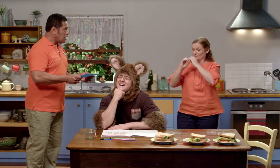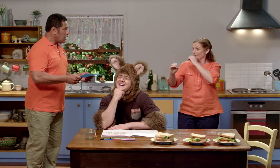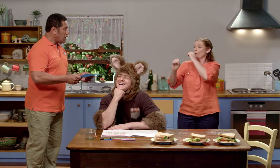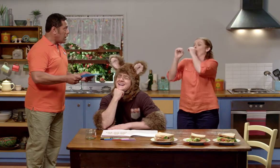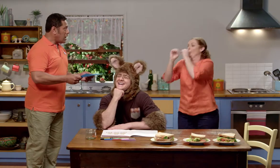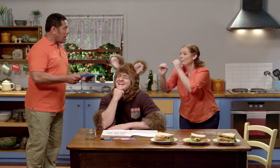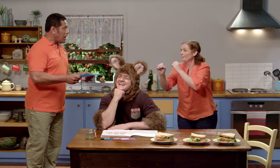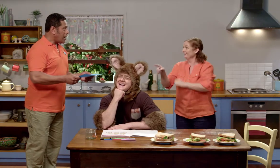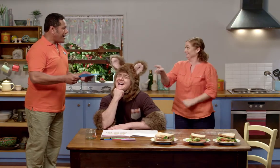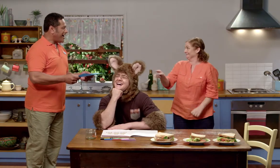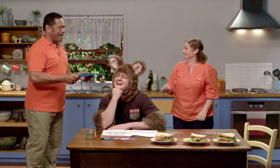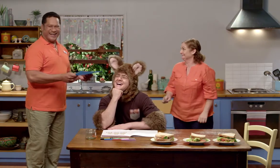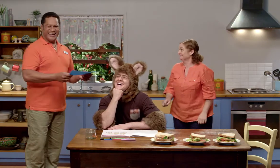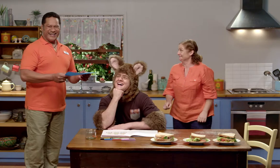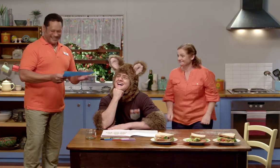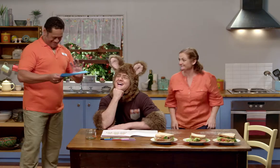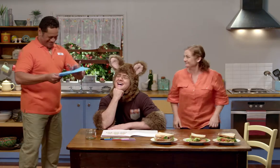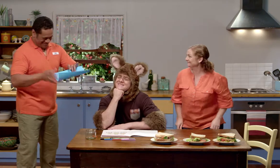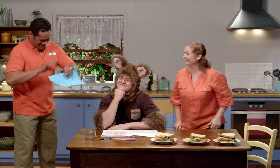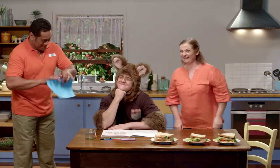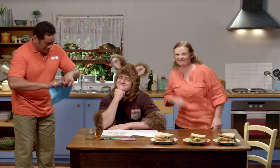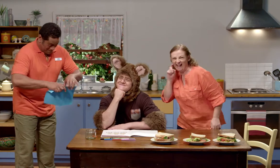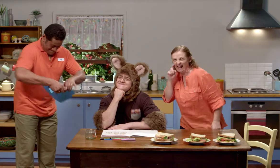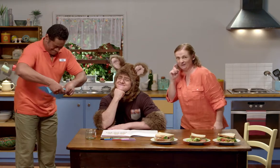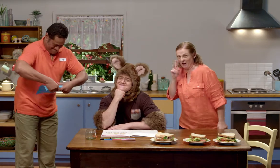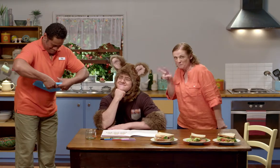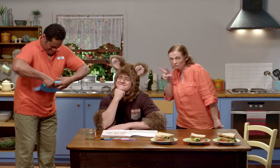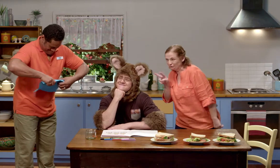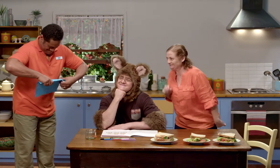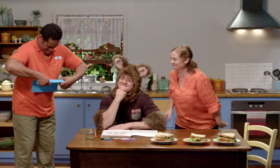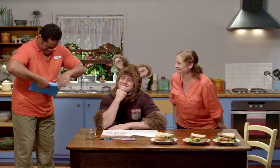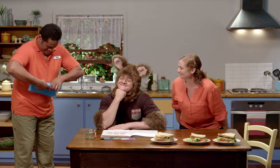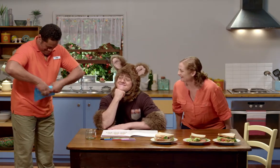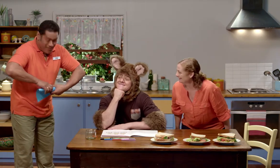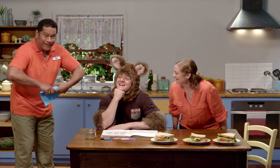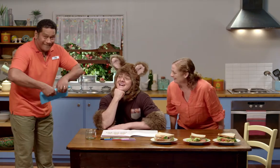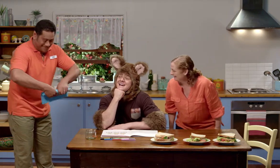Roll it up into a straw and blow in his ear. This'll be fun, watch this.